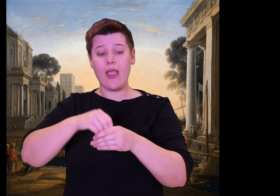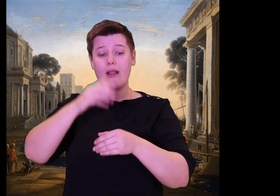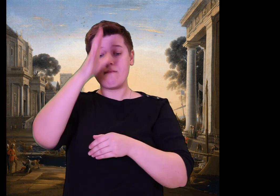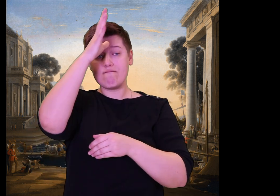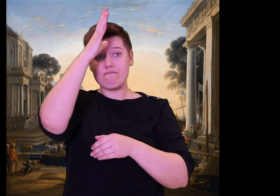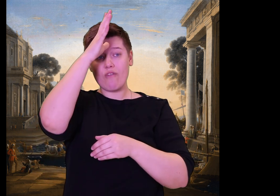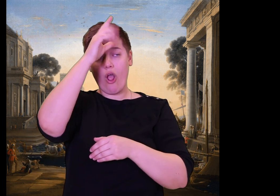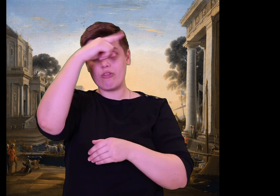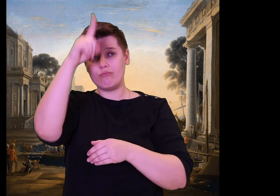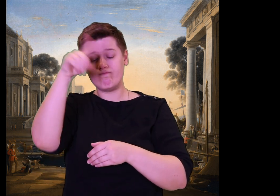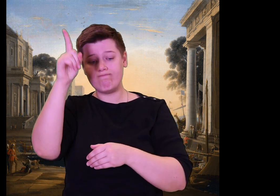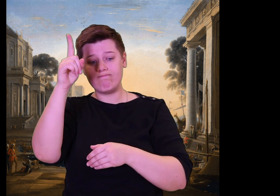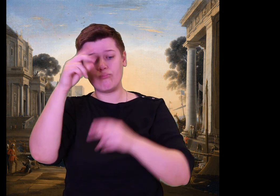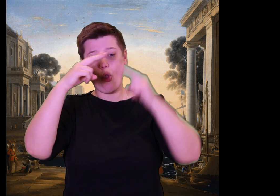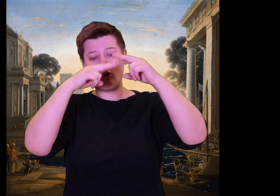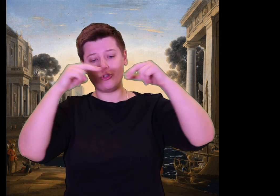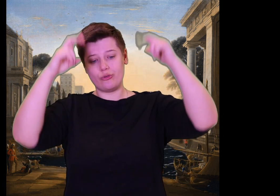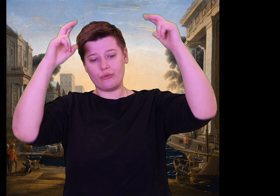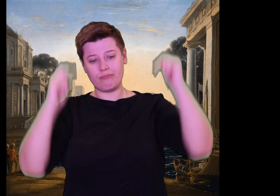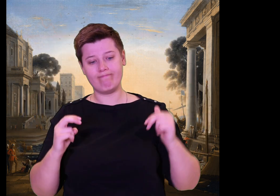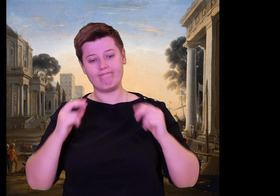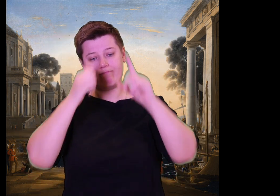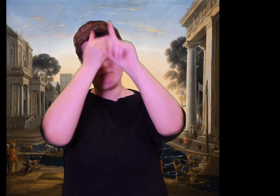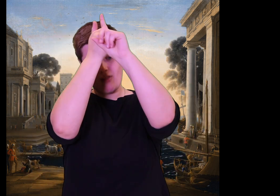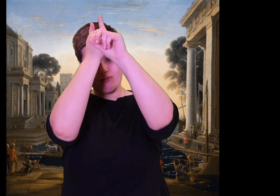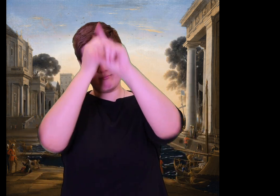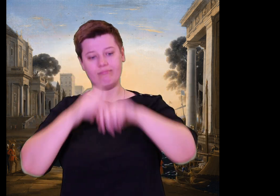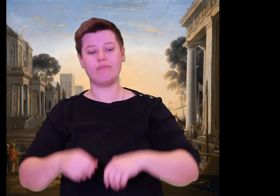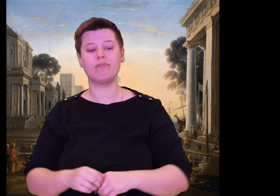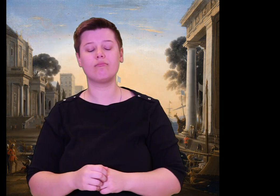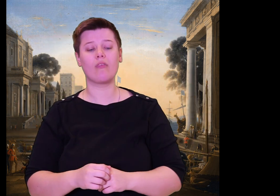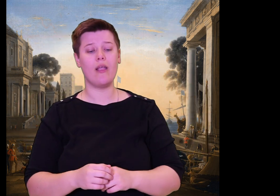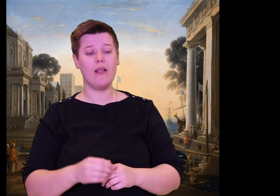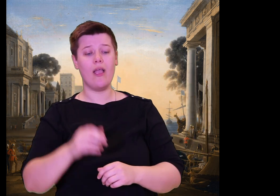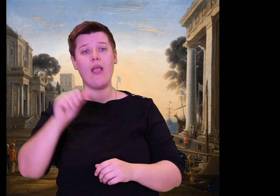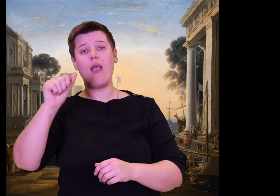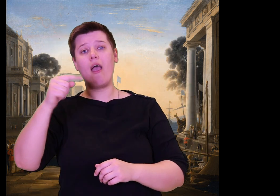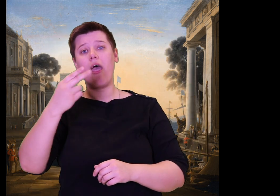Remember how he used to sacrifice to you on the broad plains of Troy beside his ships?